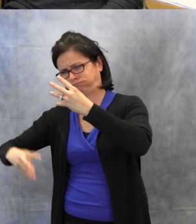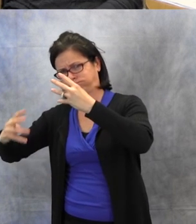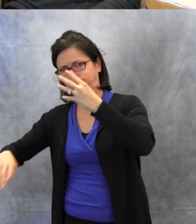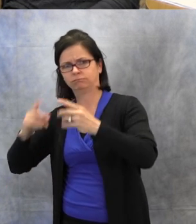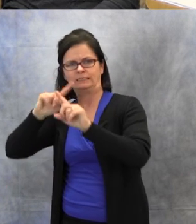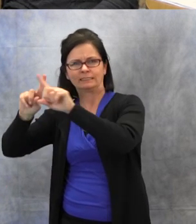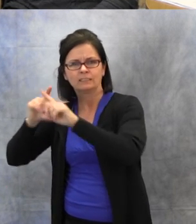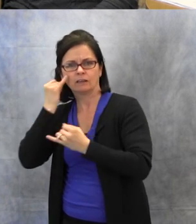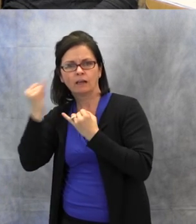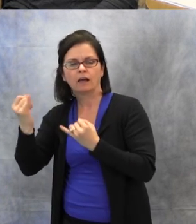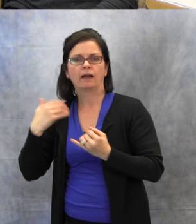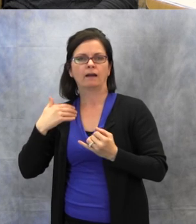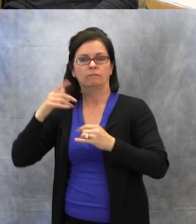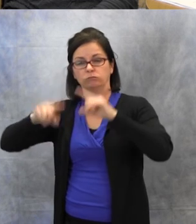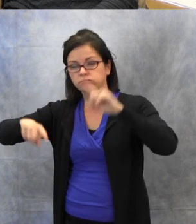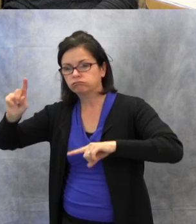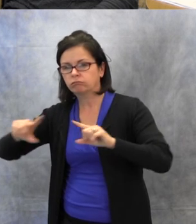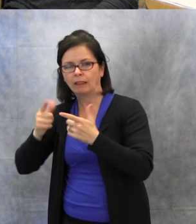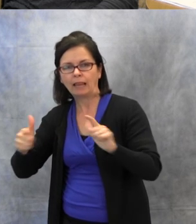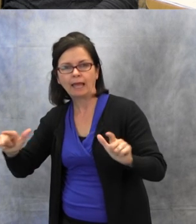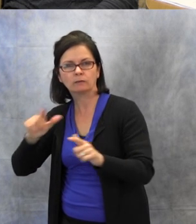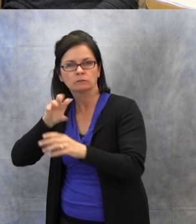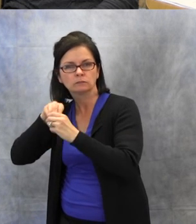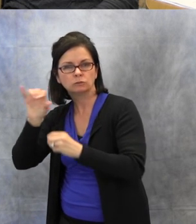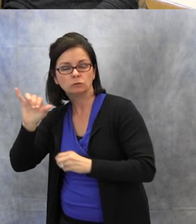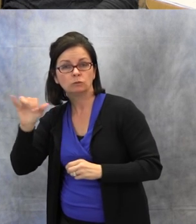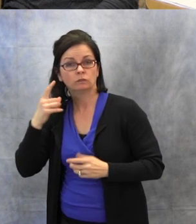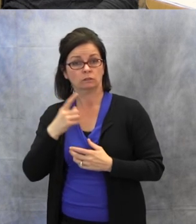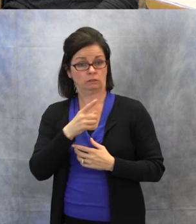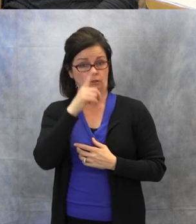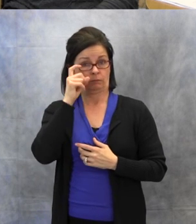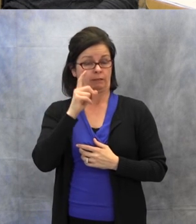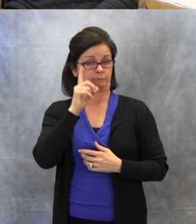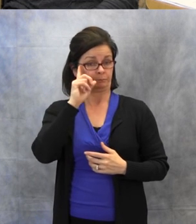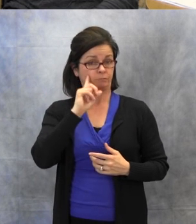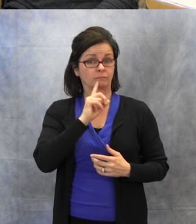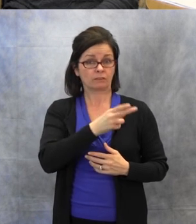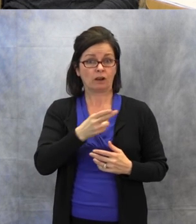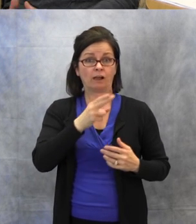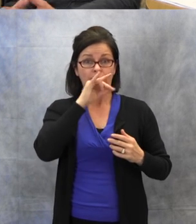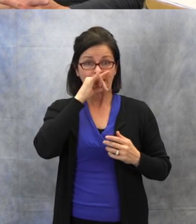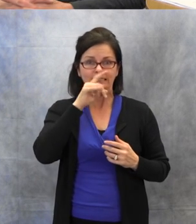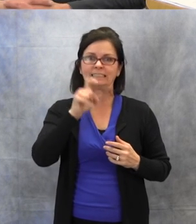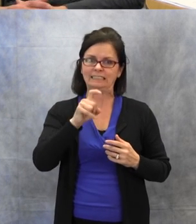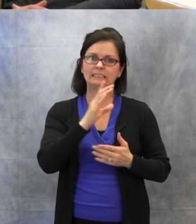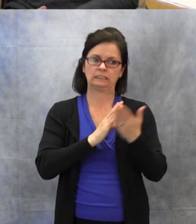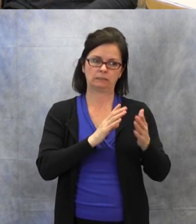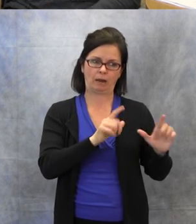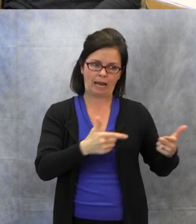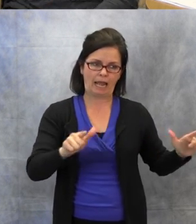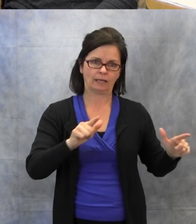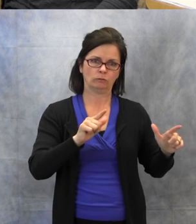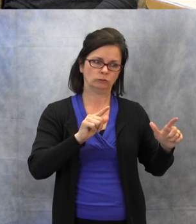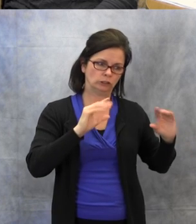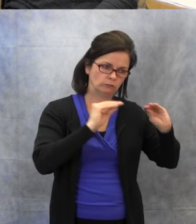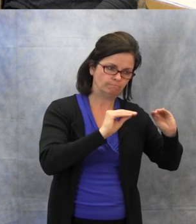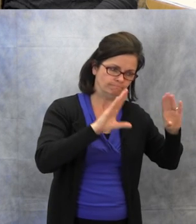often need some language work, too. There's great language things there. Then the last one listed there.